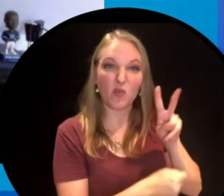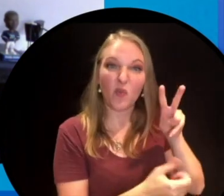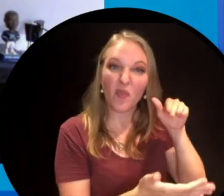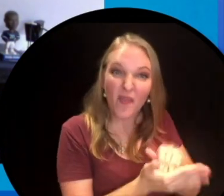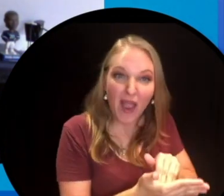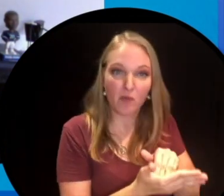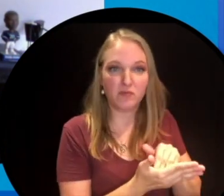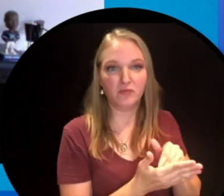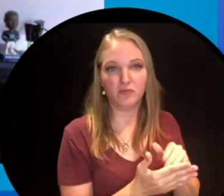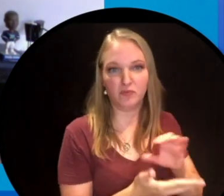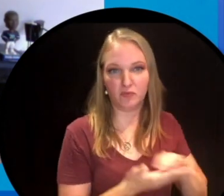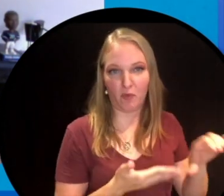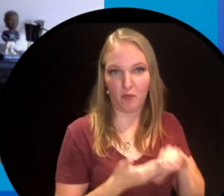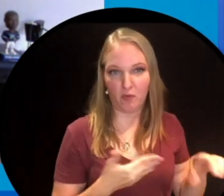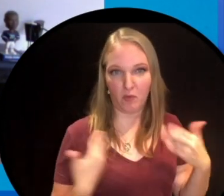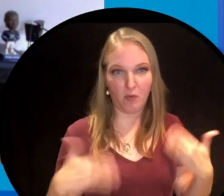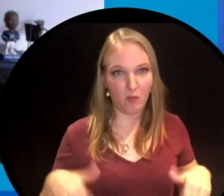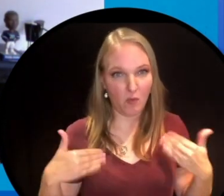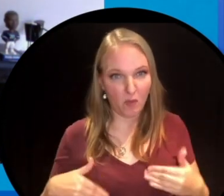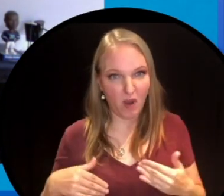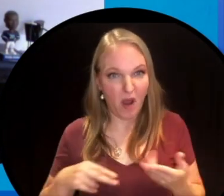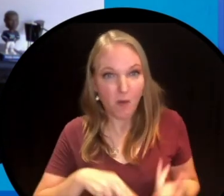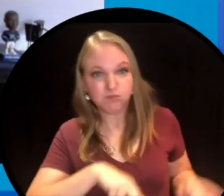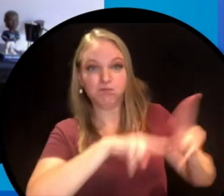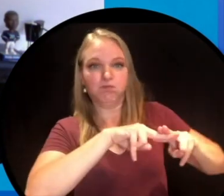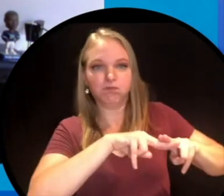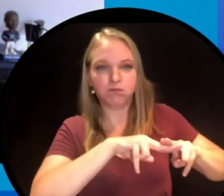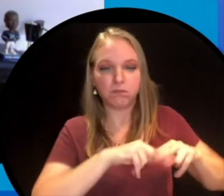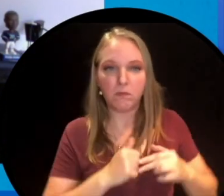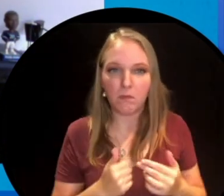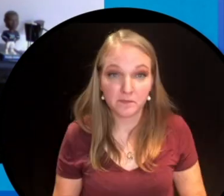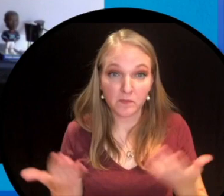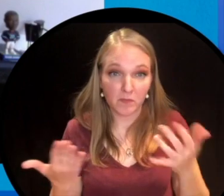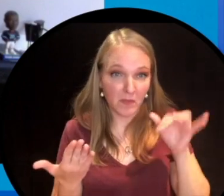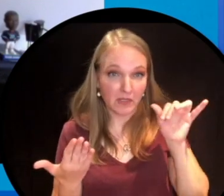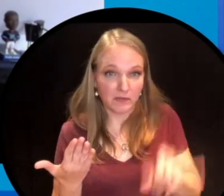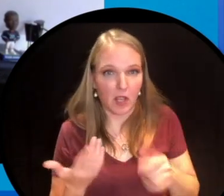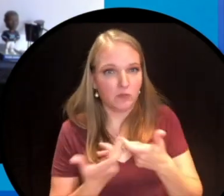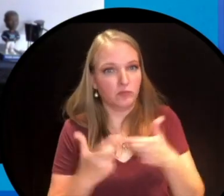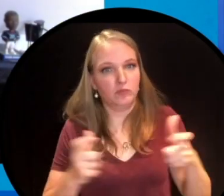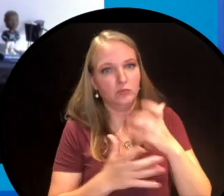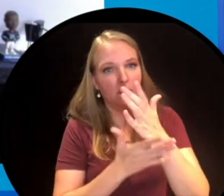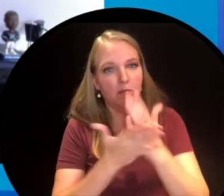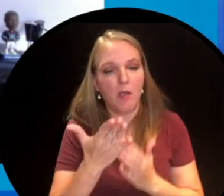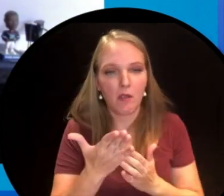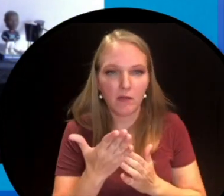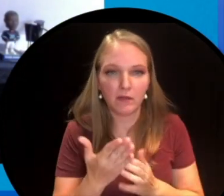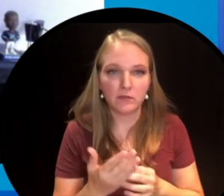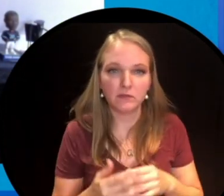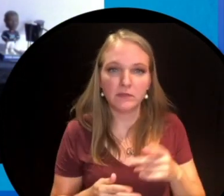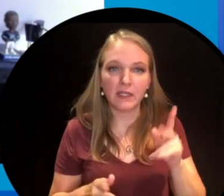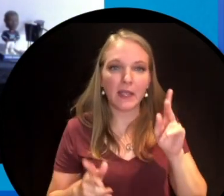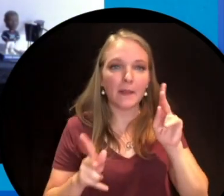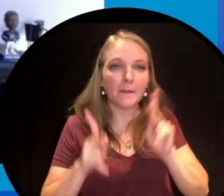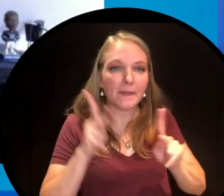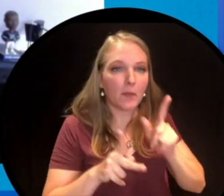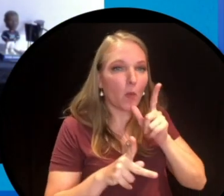actually make one it would cost you about two thousand dollars and so that is a huge part.